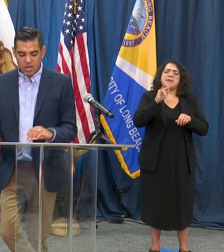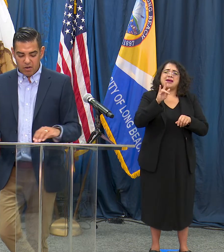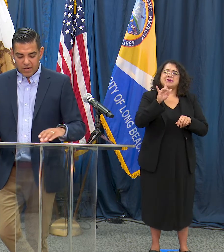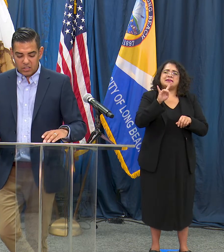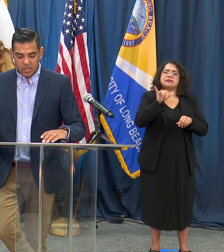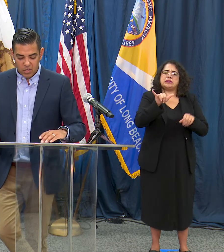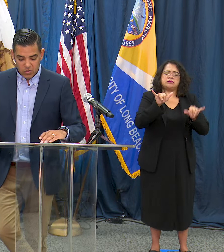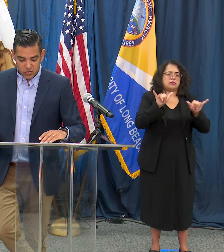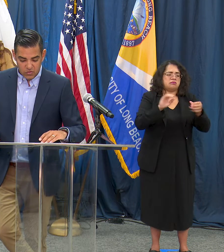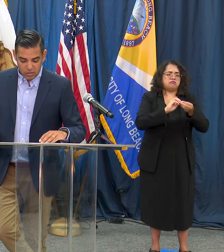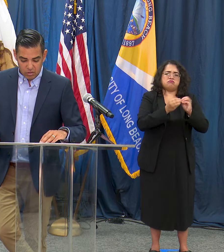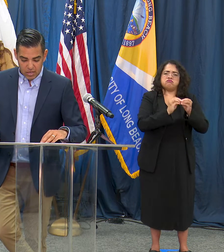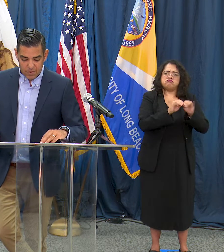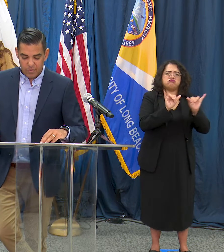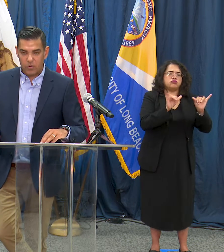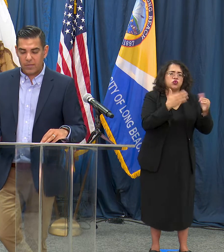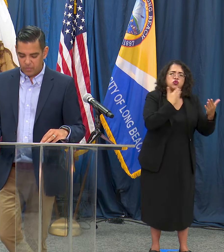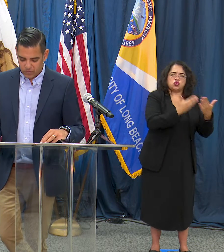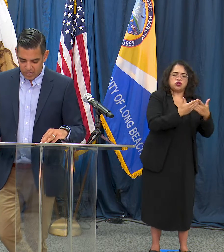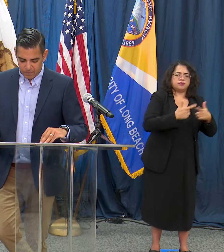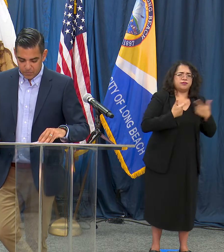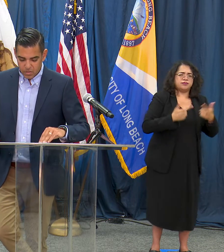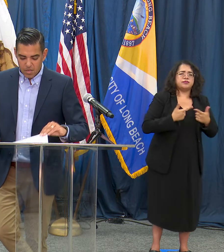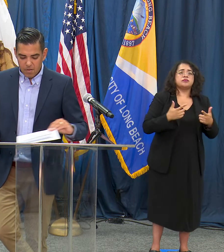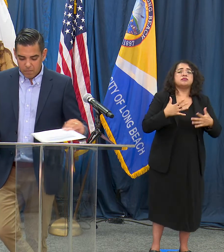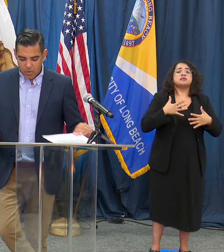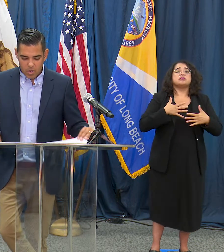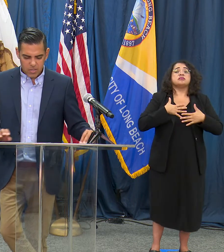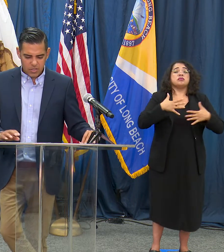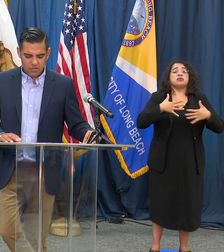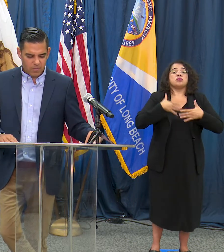share our ventilator use is still at about 30% but I want to share something